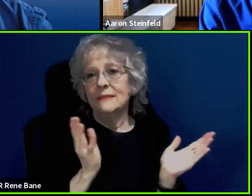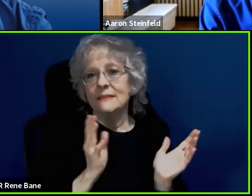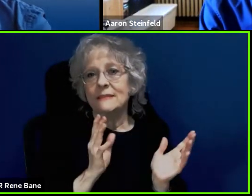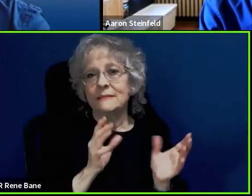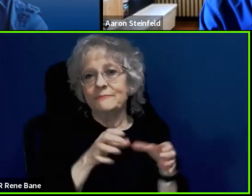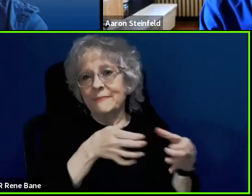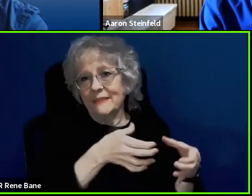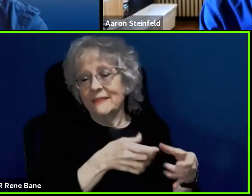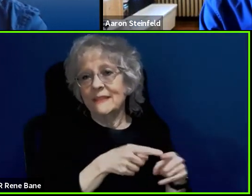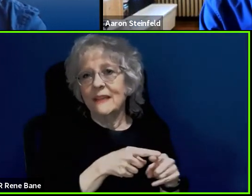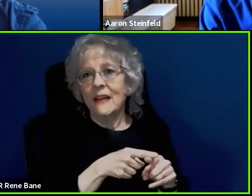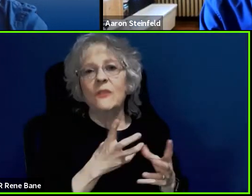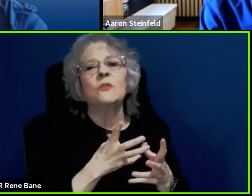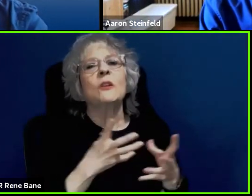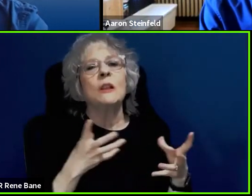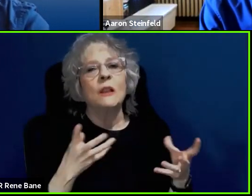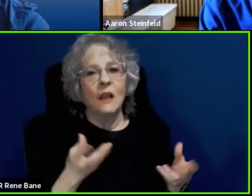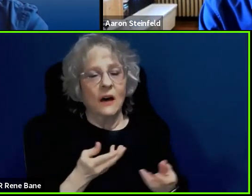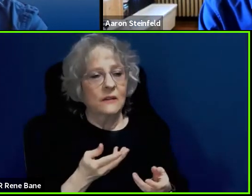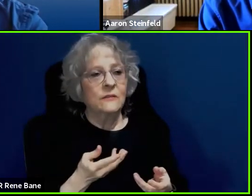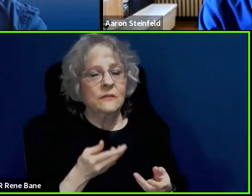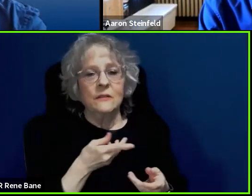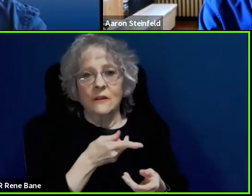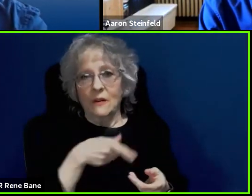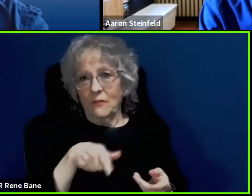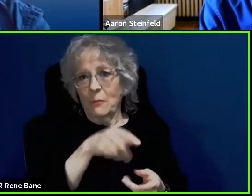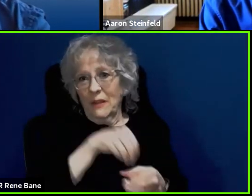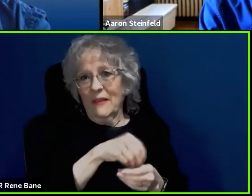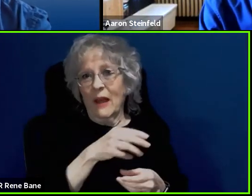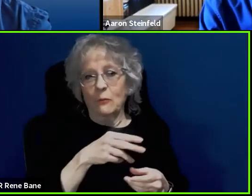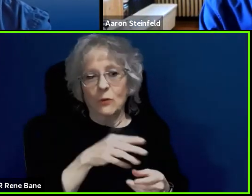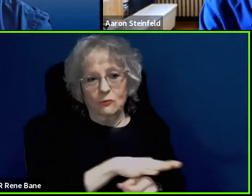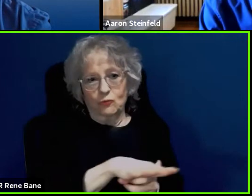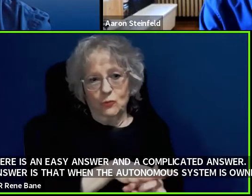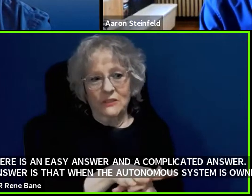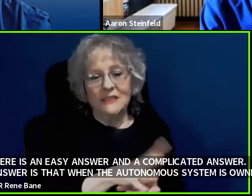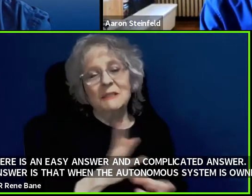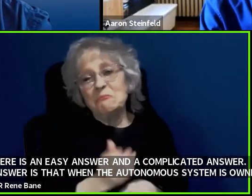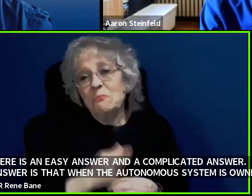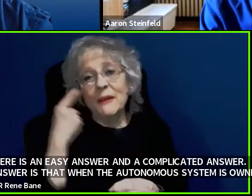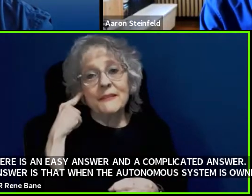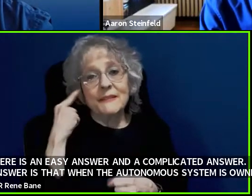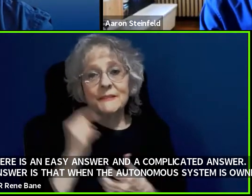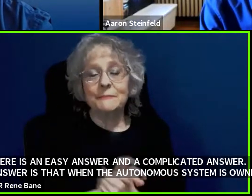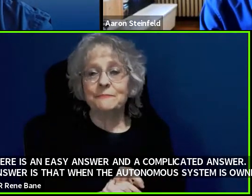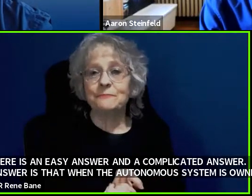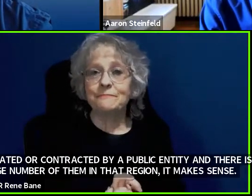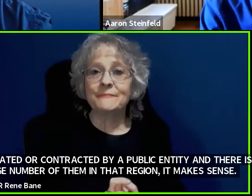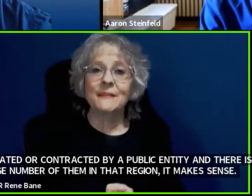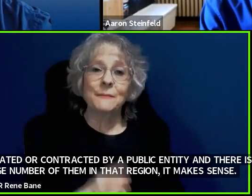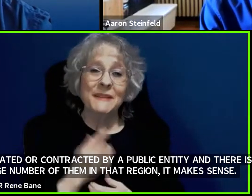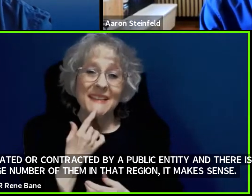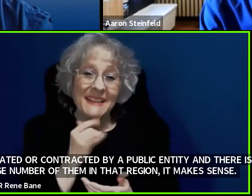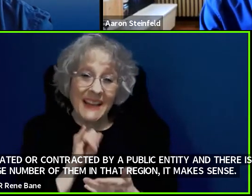in that region, it makes sense. Having said this, we are seeing in the autonomous vehicle industry